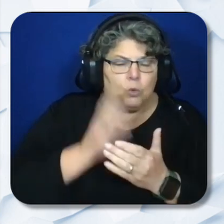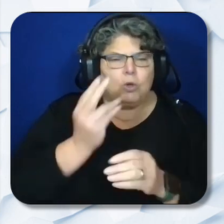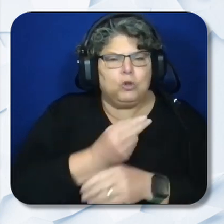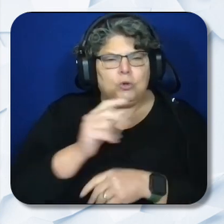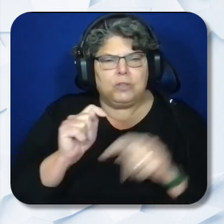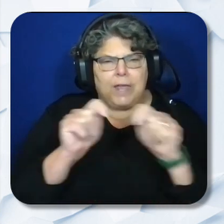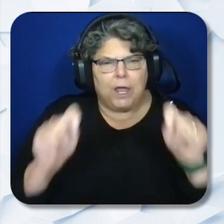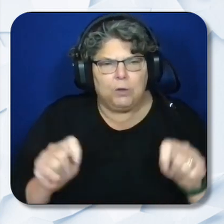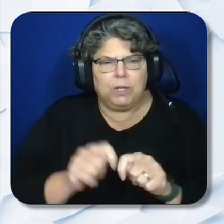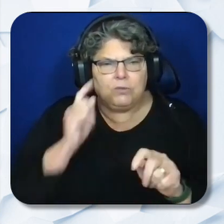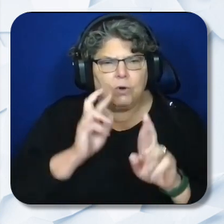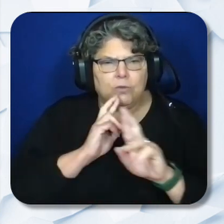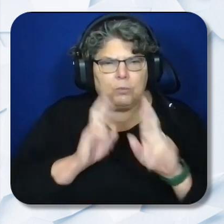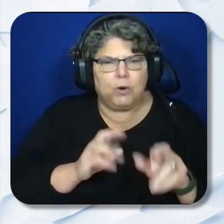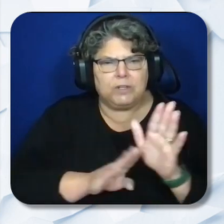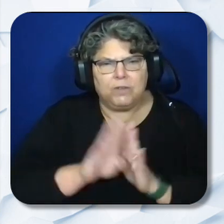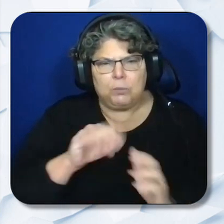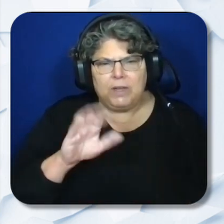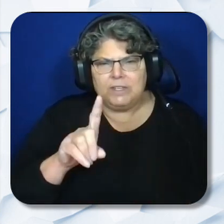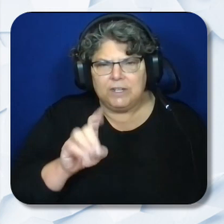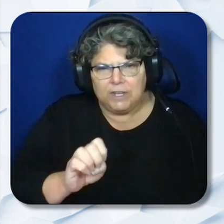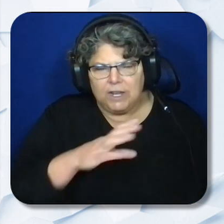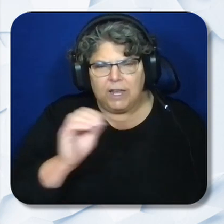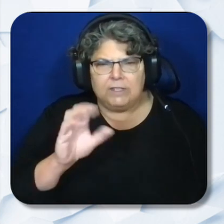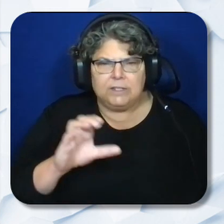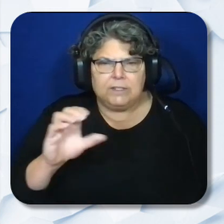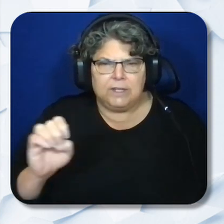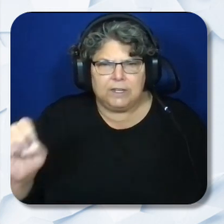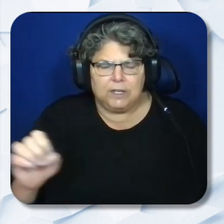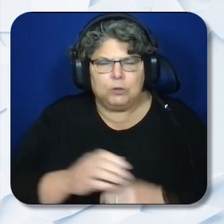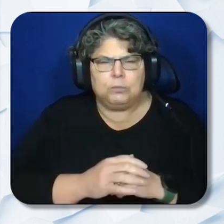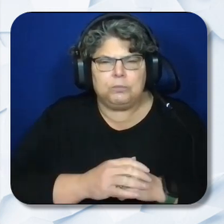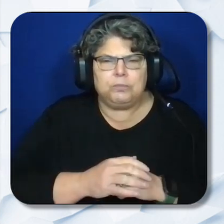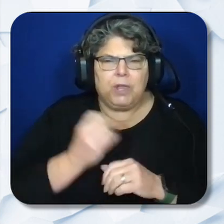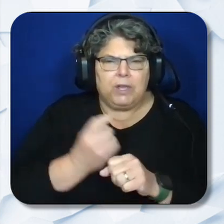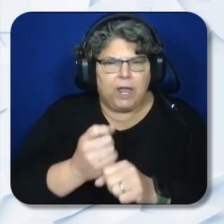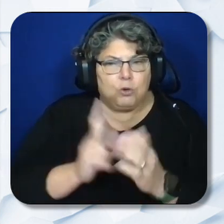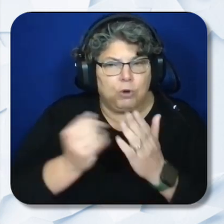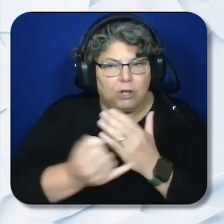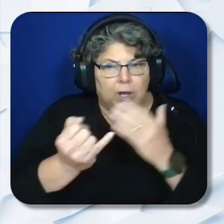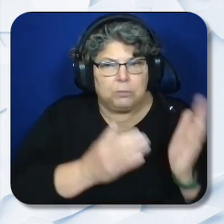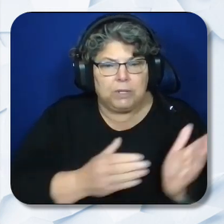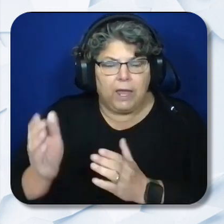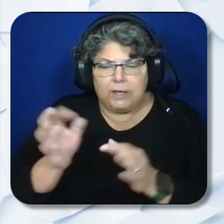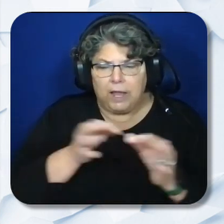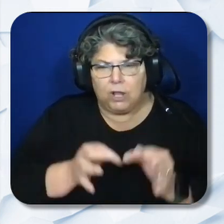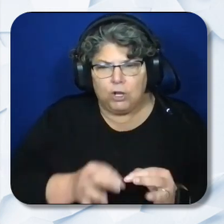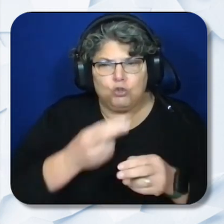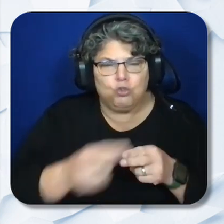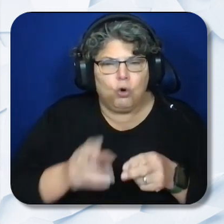and developed by the CDE and CCEE. An annual project plan outlining short- and long-term goals,